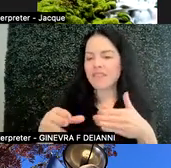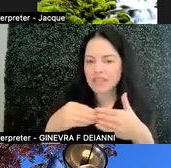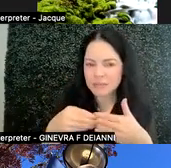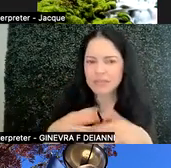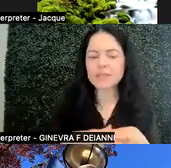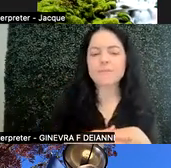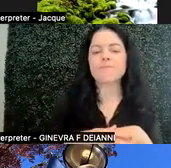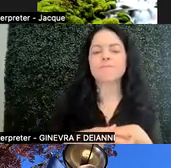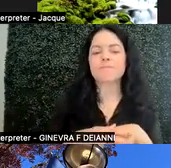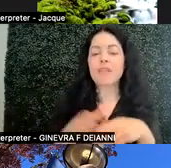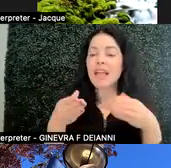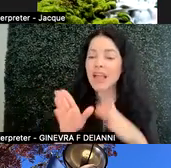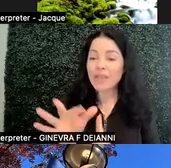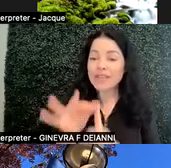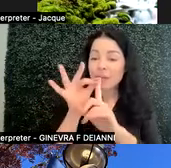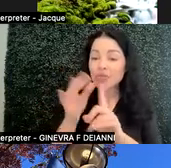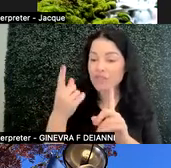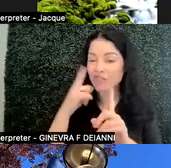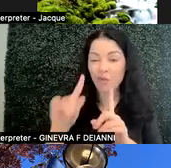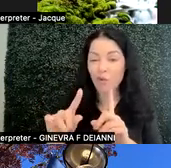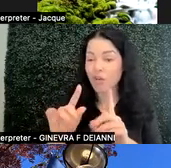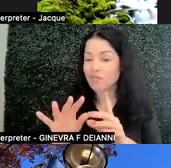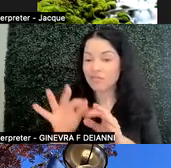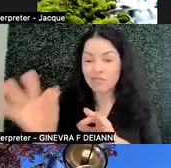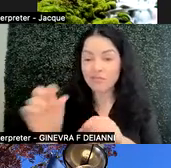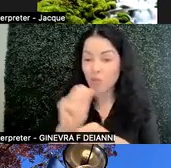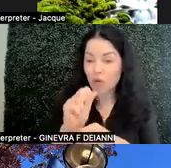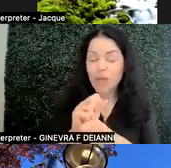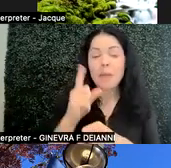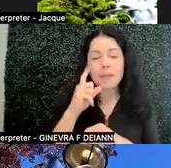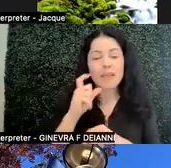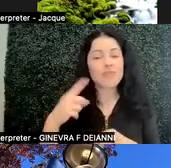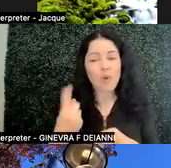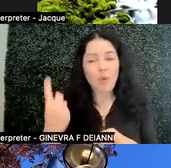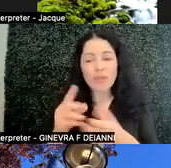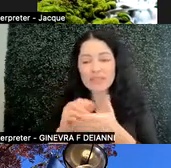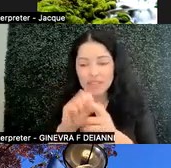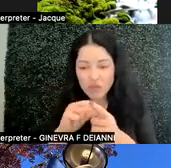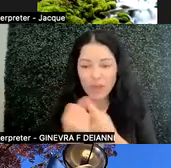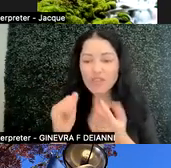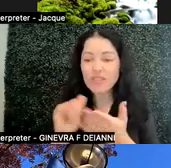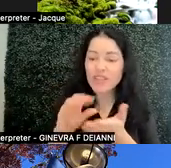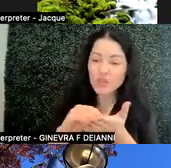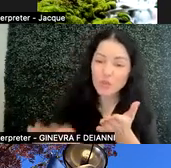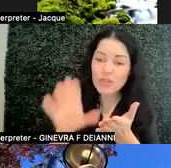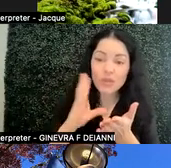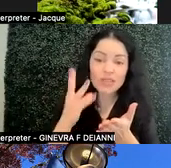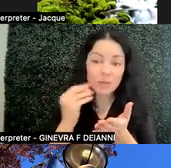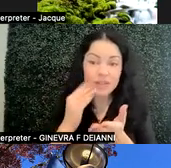but allowing exceptions for that because there are always situations that students are going to run into, especially neurodivergent students,